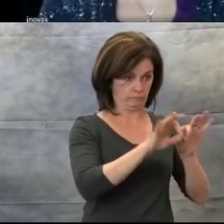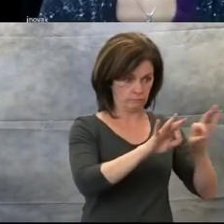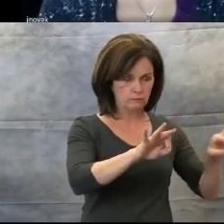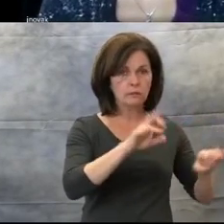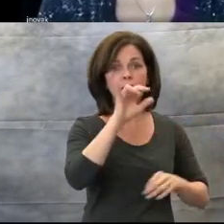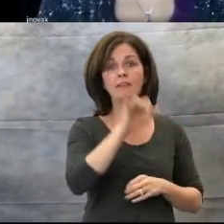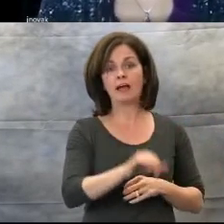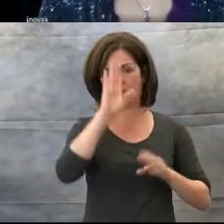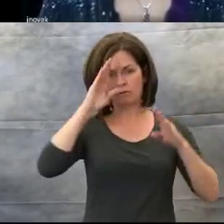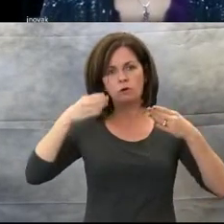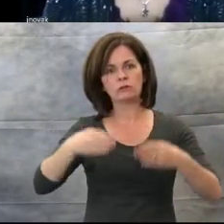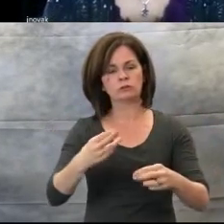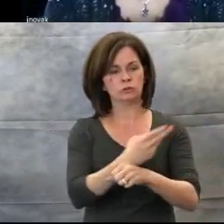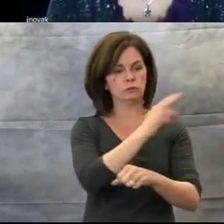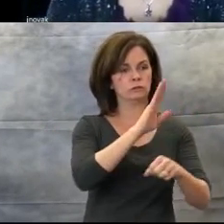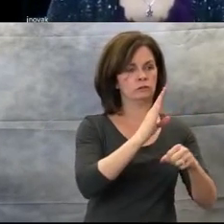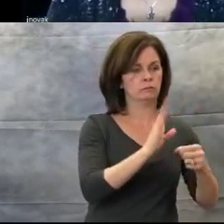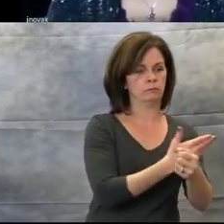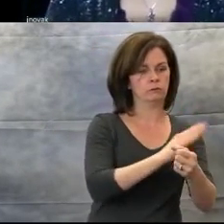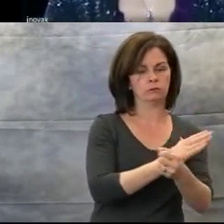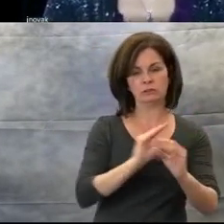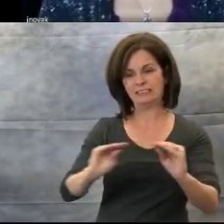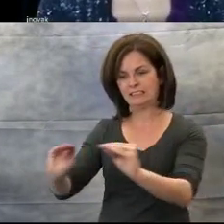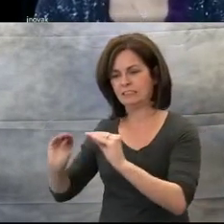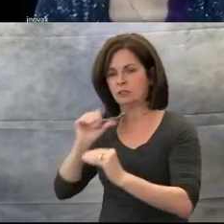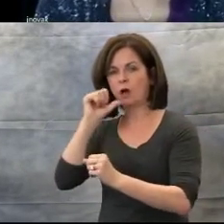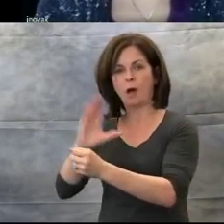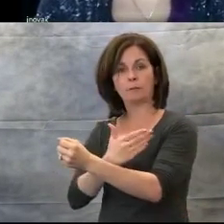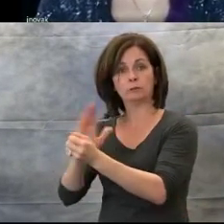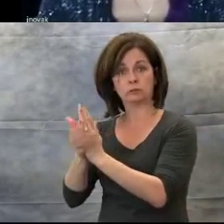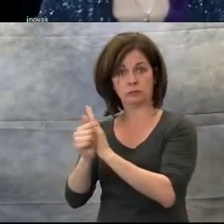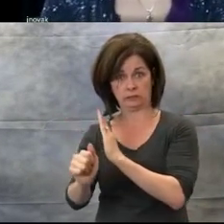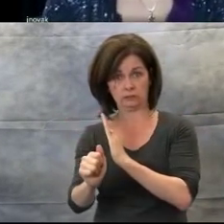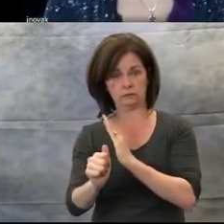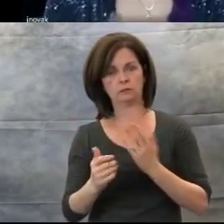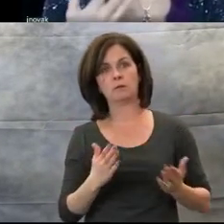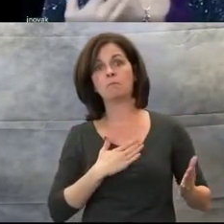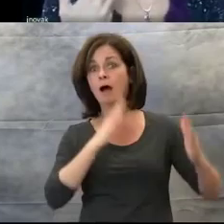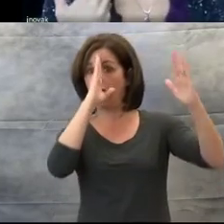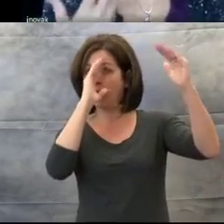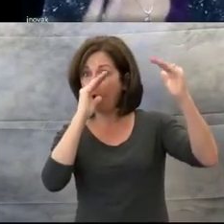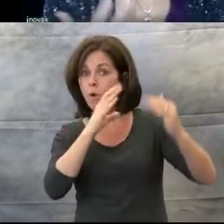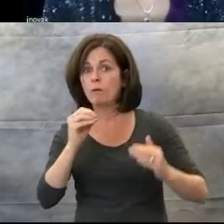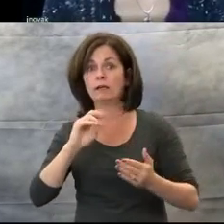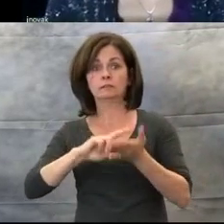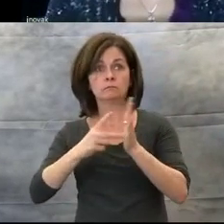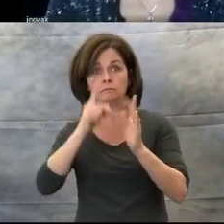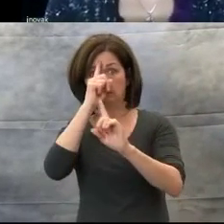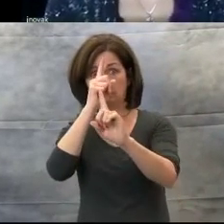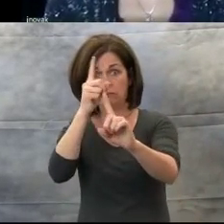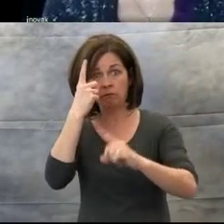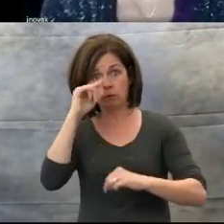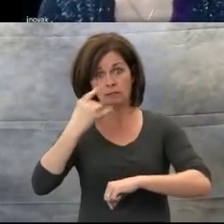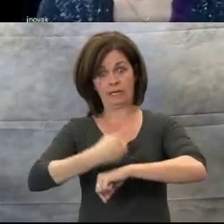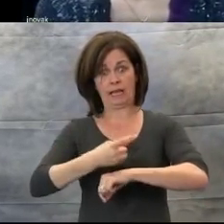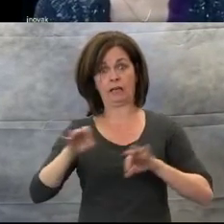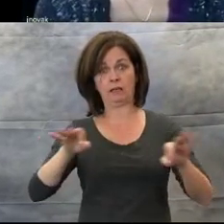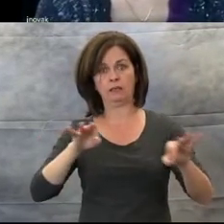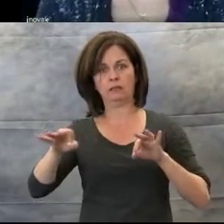skills. It is my hope and my intention today to inspire creative ideas for you to incorporate music